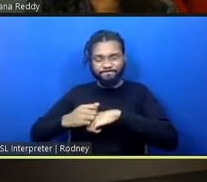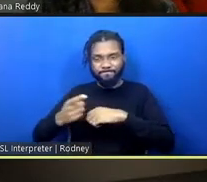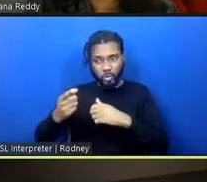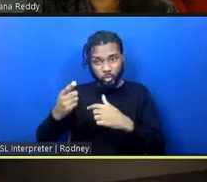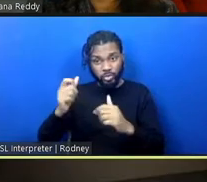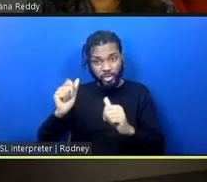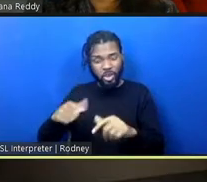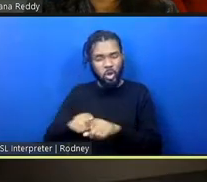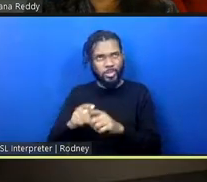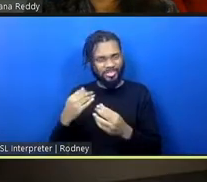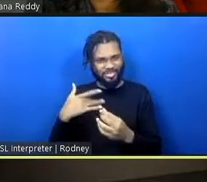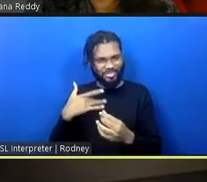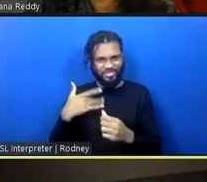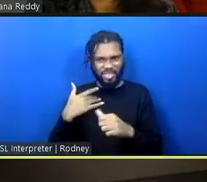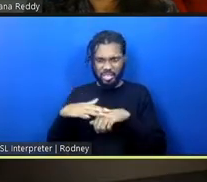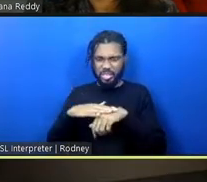you can really feel what that means.